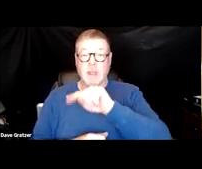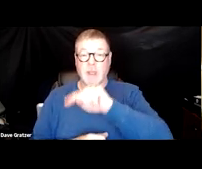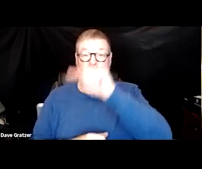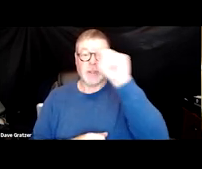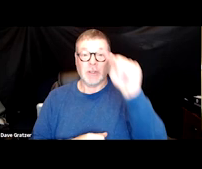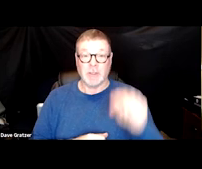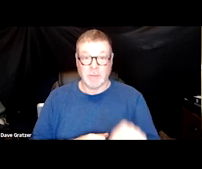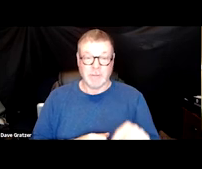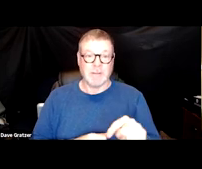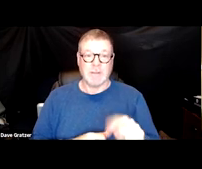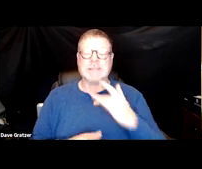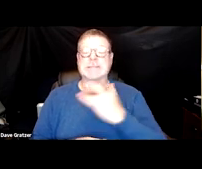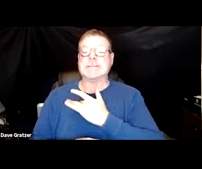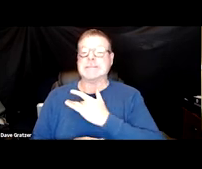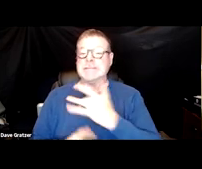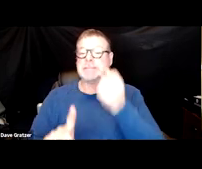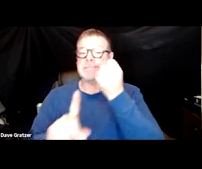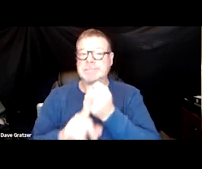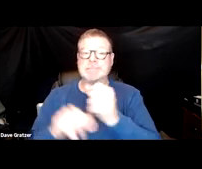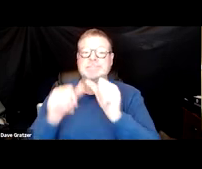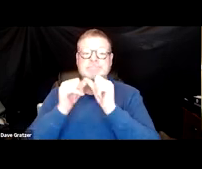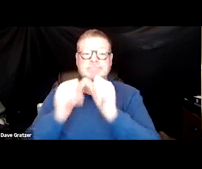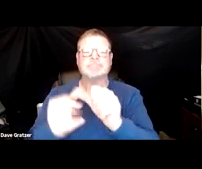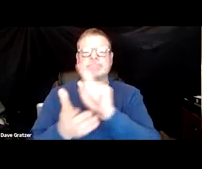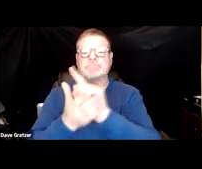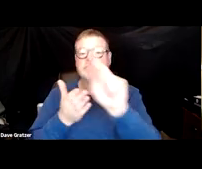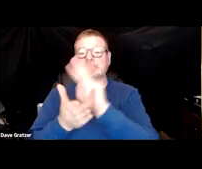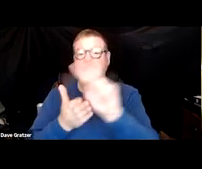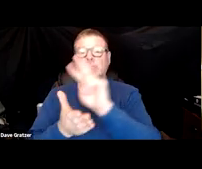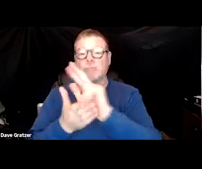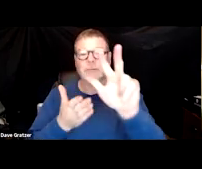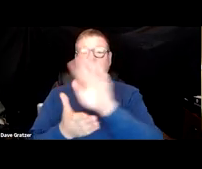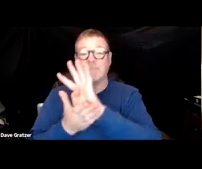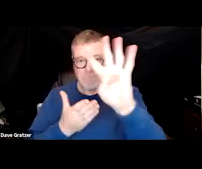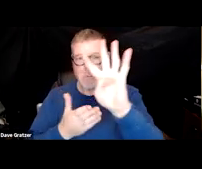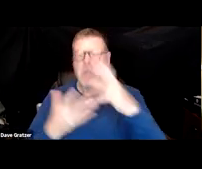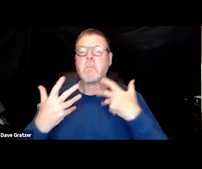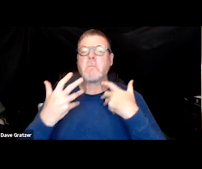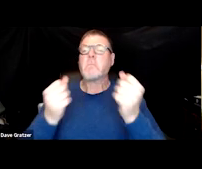it typically comes on and lasts four weeks and most individuals recover with no symptoms.